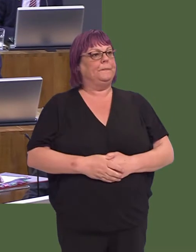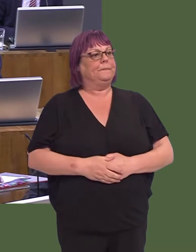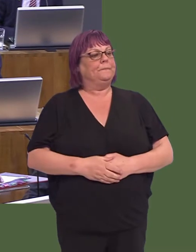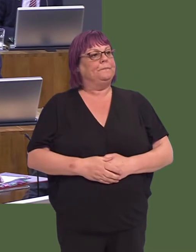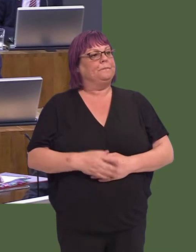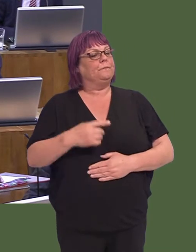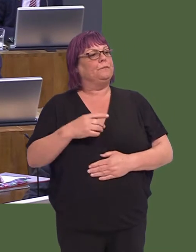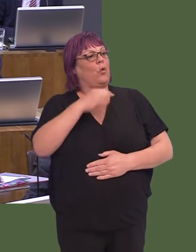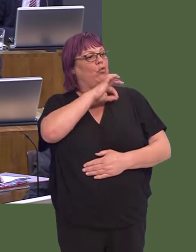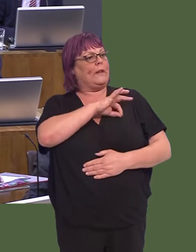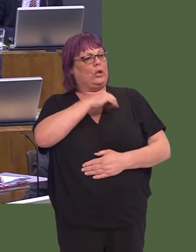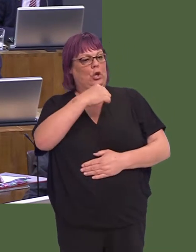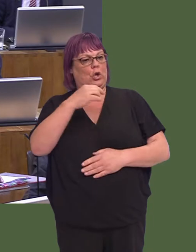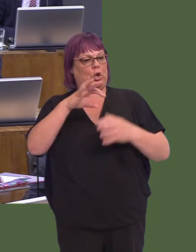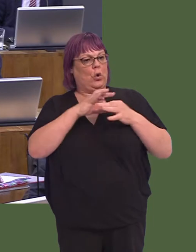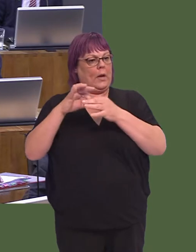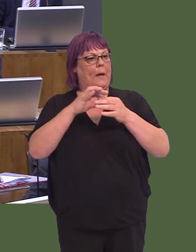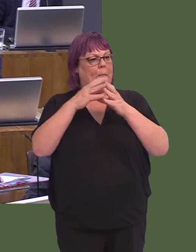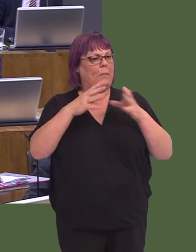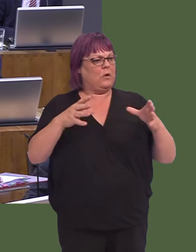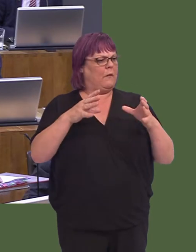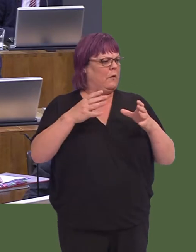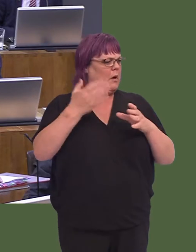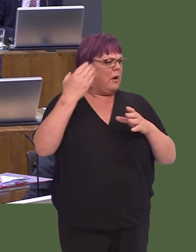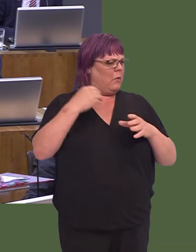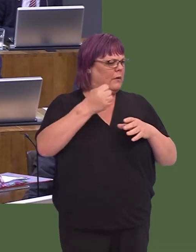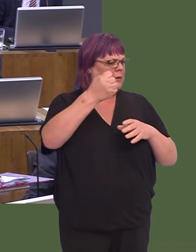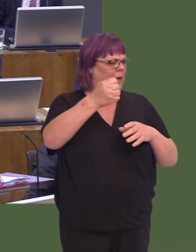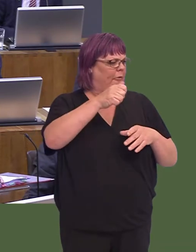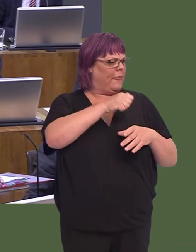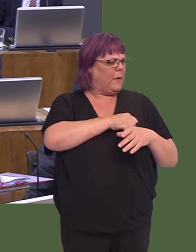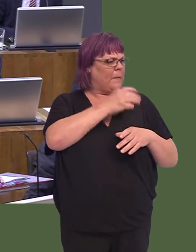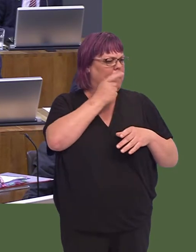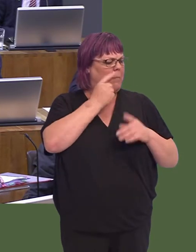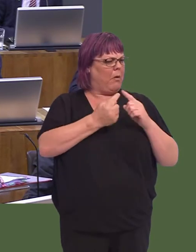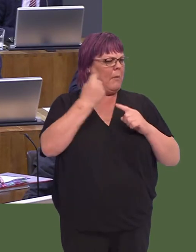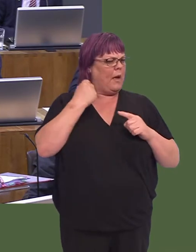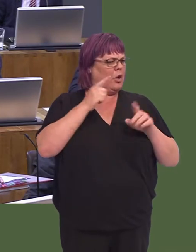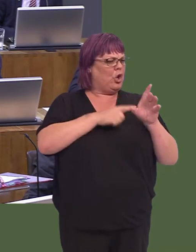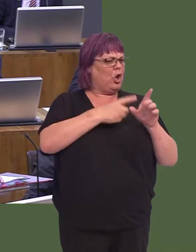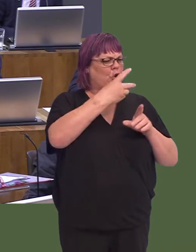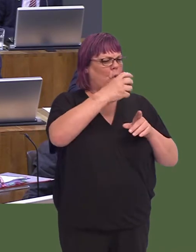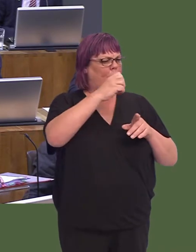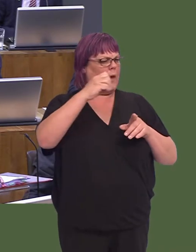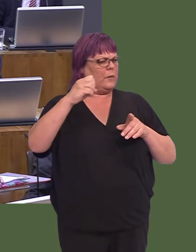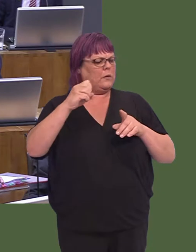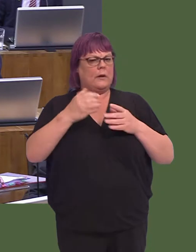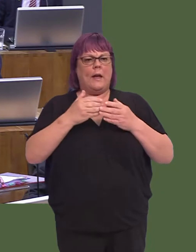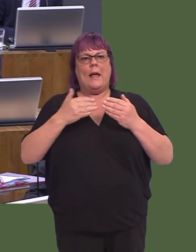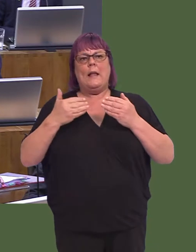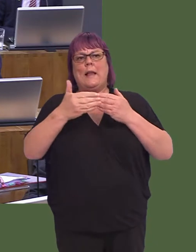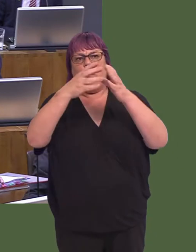Membership of credit unions has increased from 10,000 people at the beginning of the